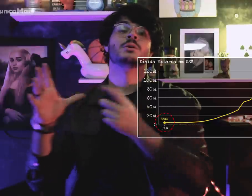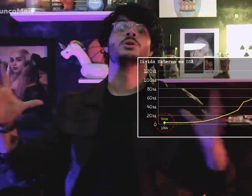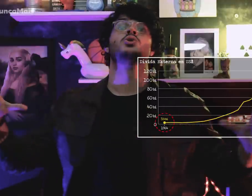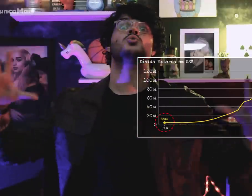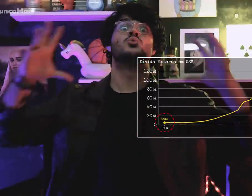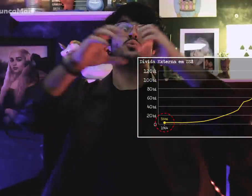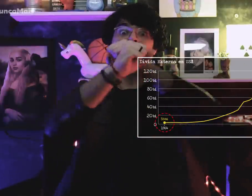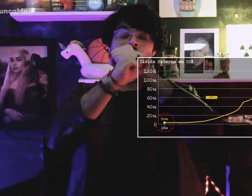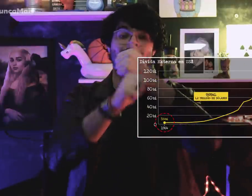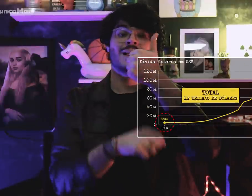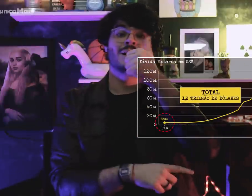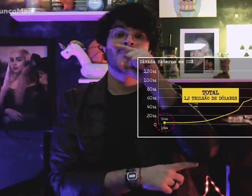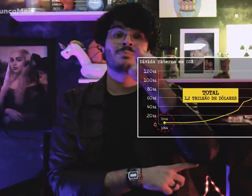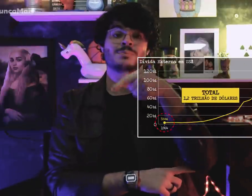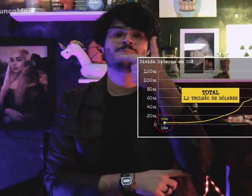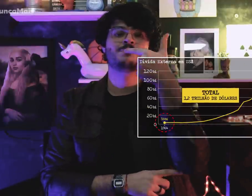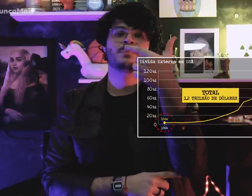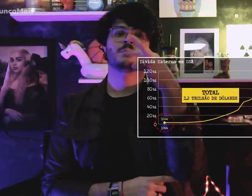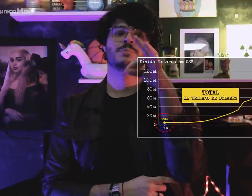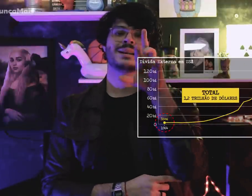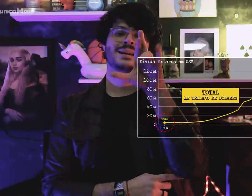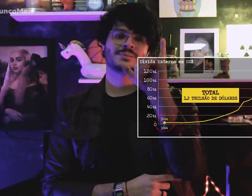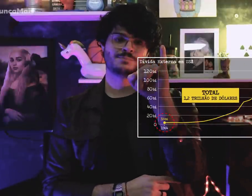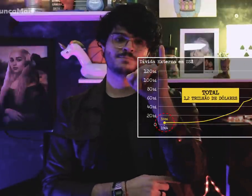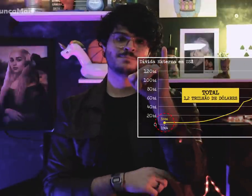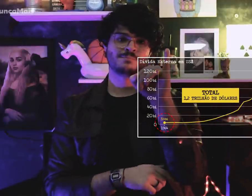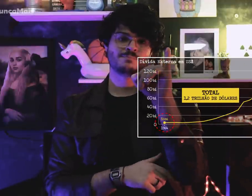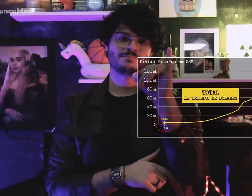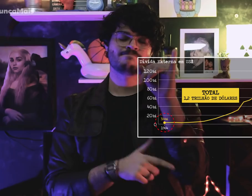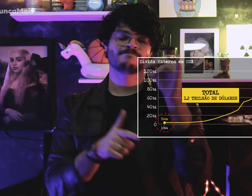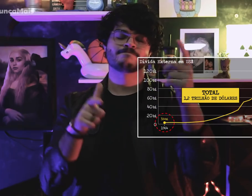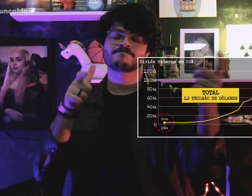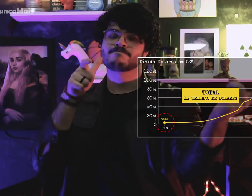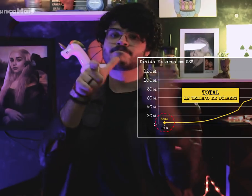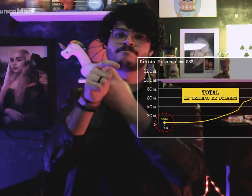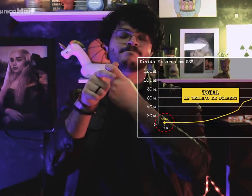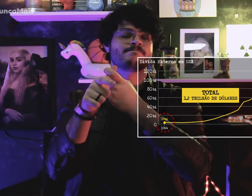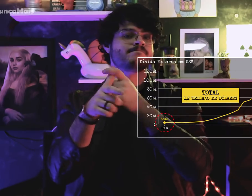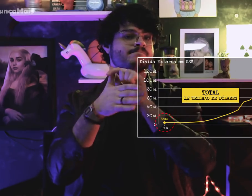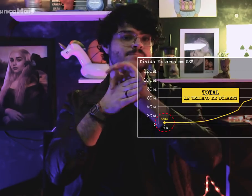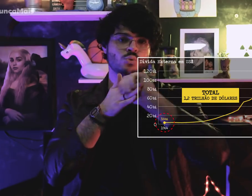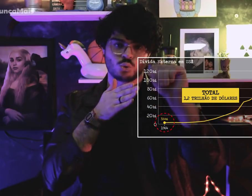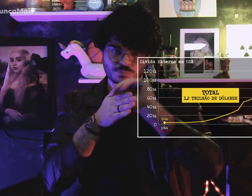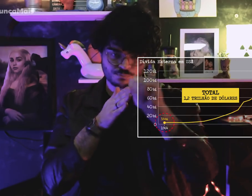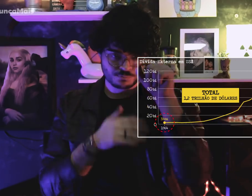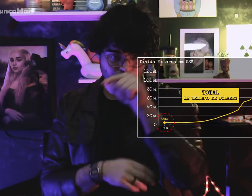O total dessa dívida externa era 1,2 trilhão de dólares,